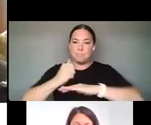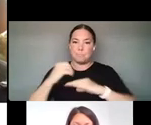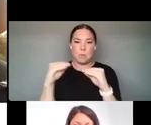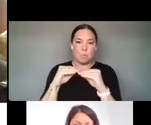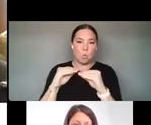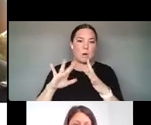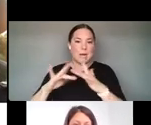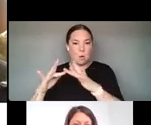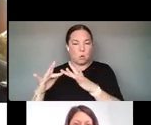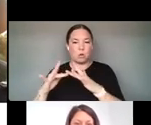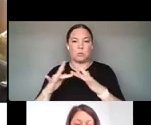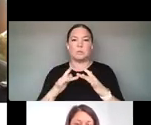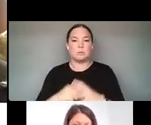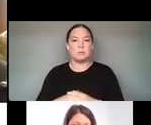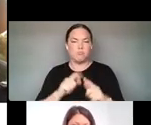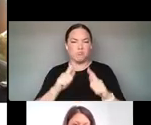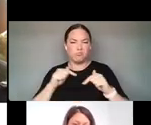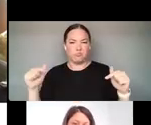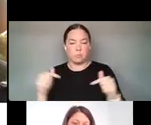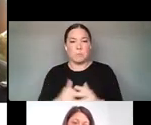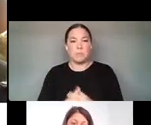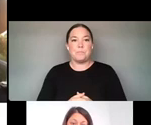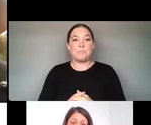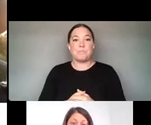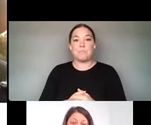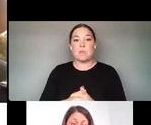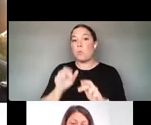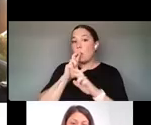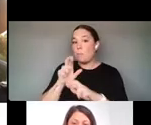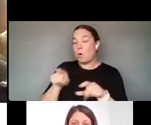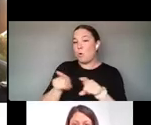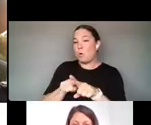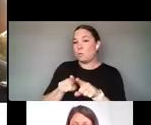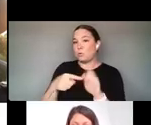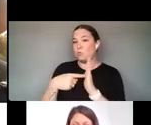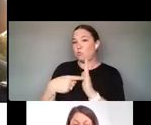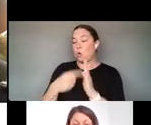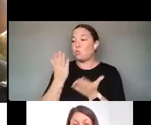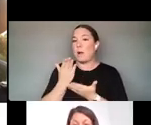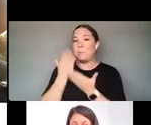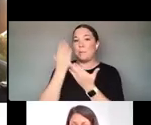IN THE REPORT WE DO HAVE A WHOLE SECTION FOR RECOMMENDATIONS FOR BOTH THE ARTS AND NON-ARTS